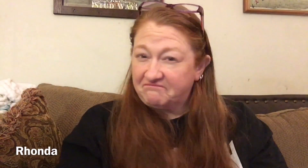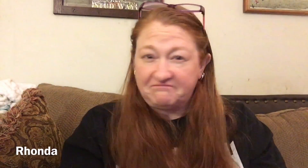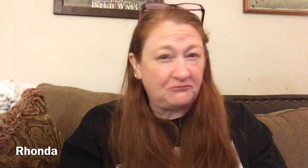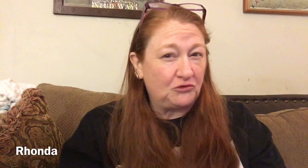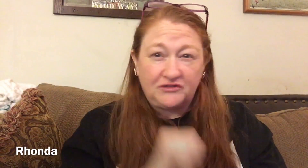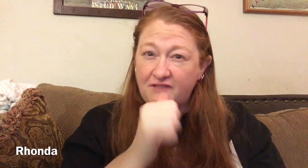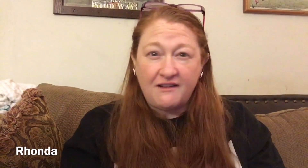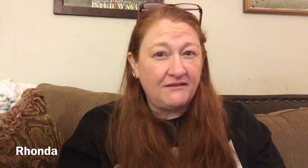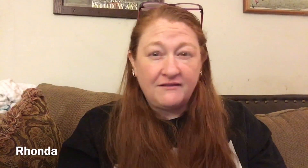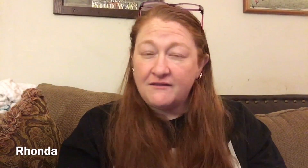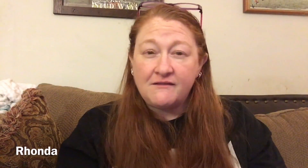We are not.